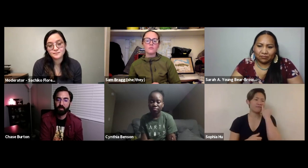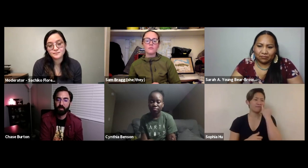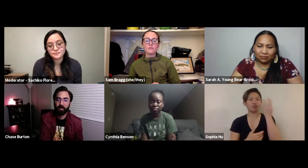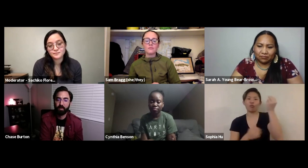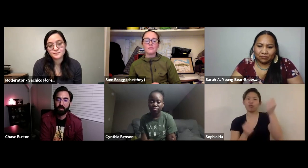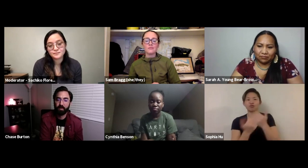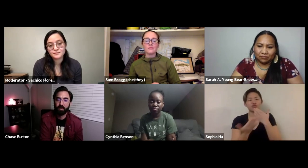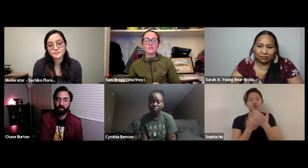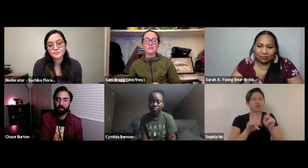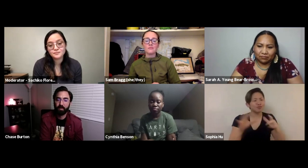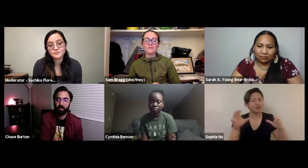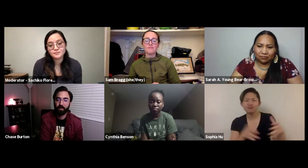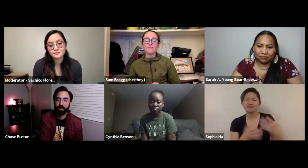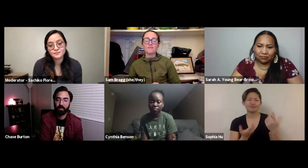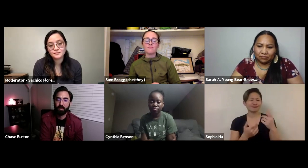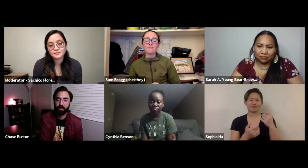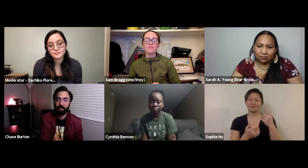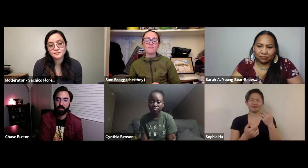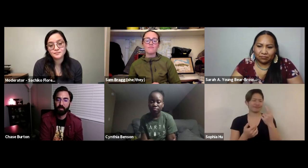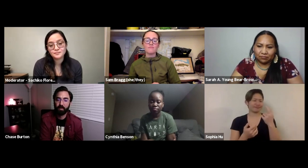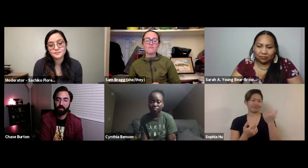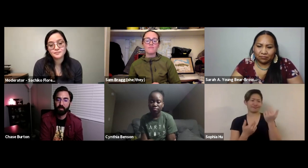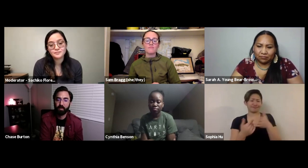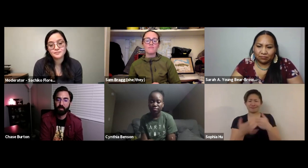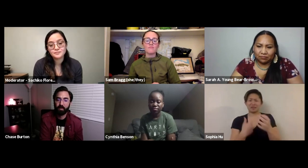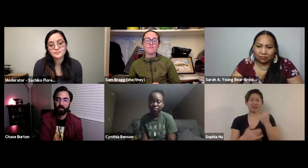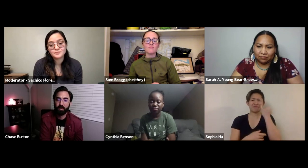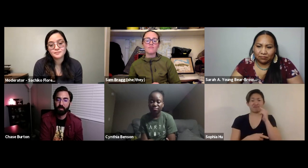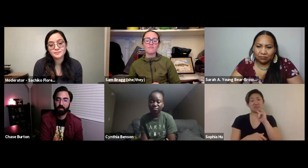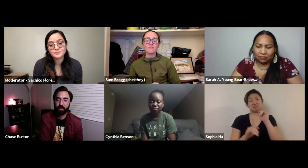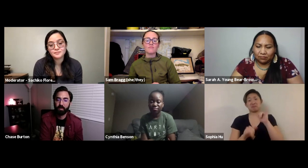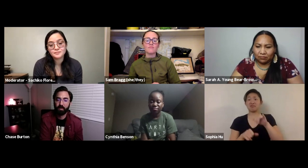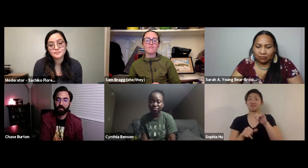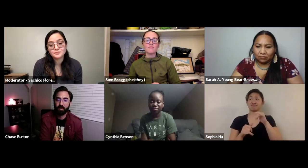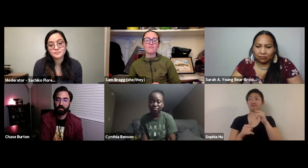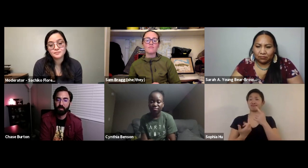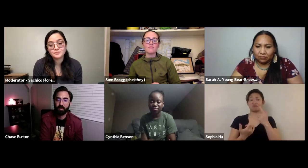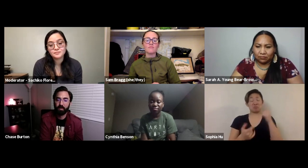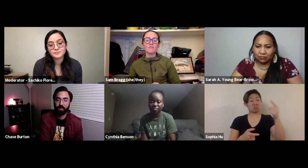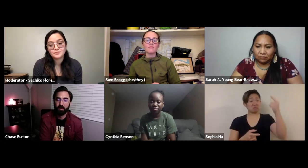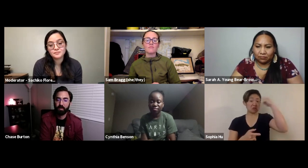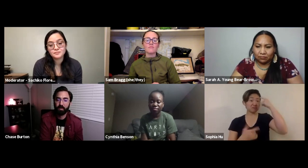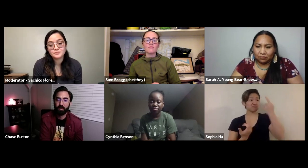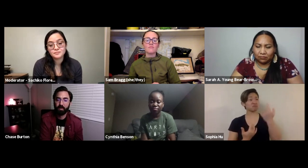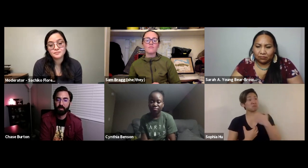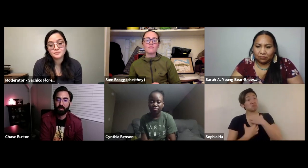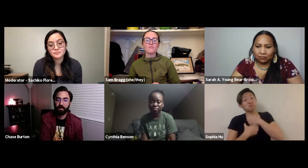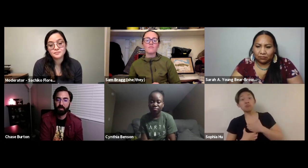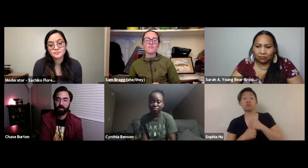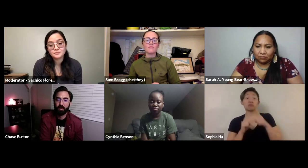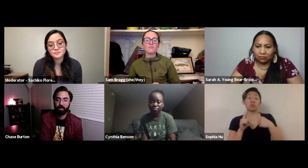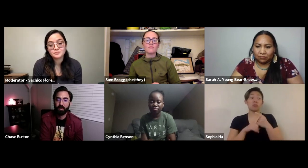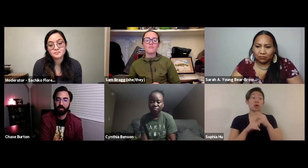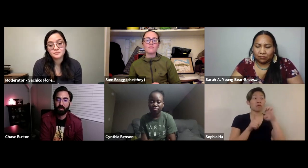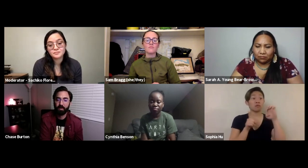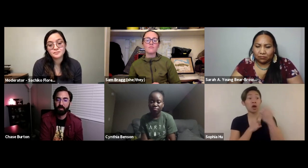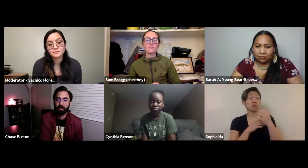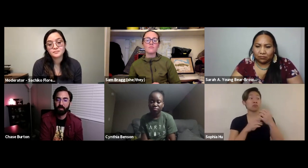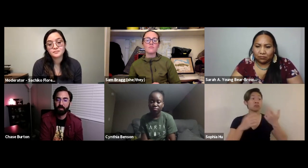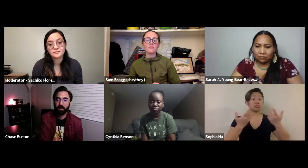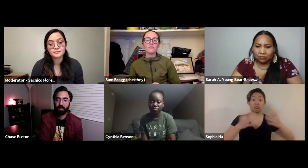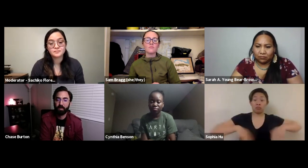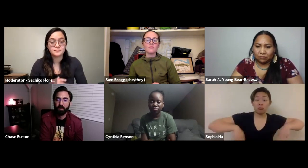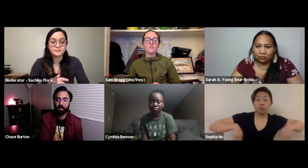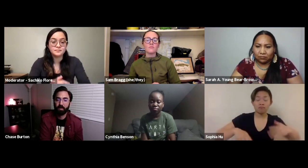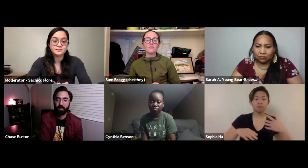out there with your friends, have fun together you know you might think that you have a passion